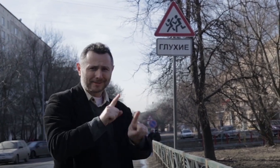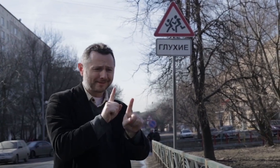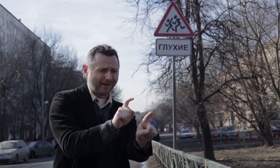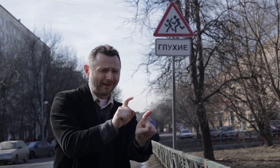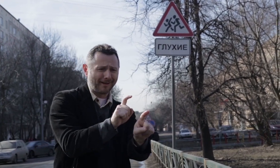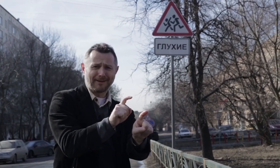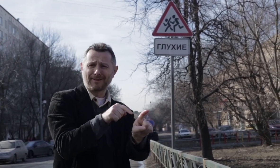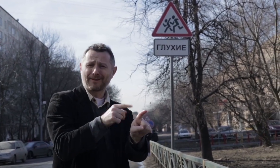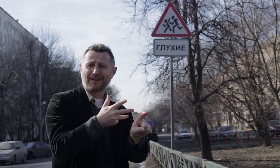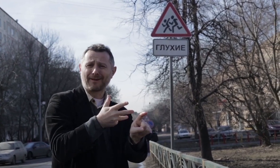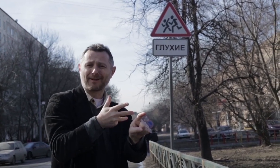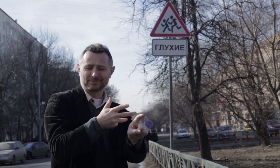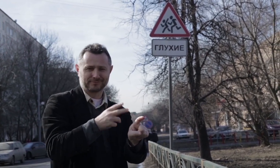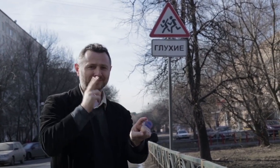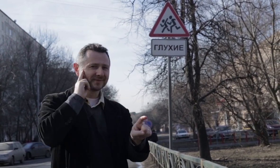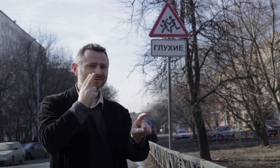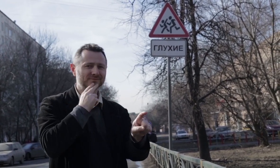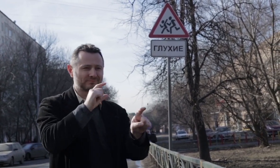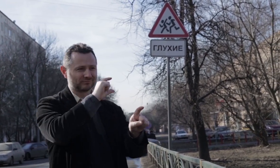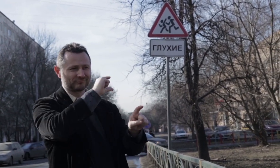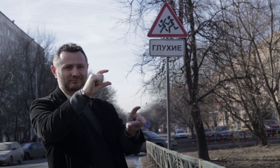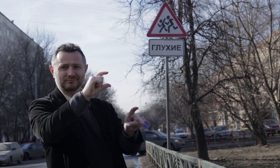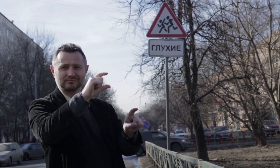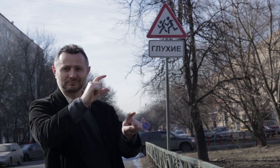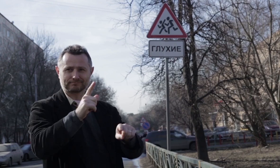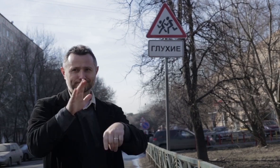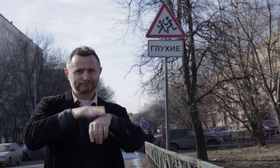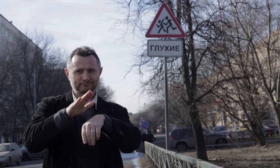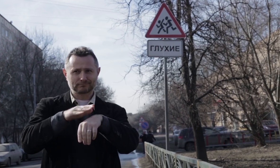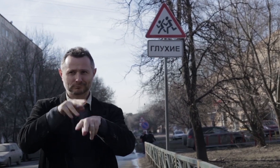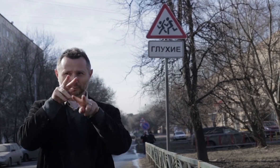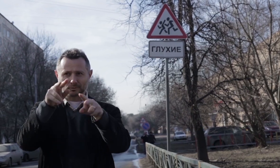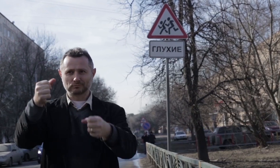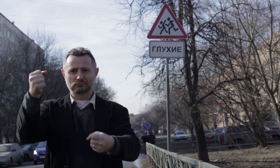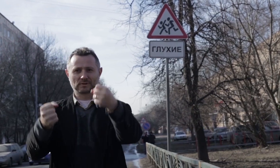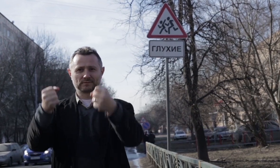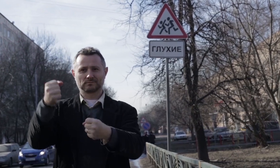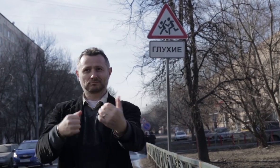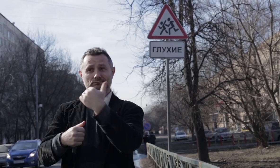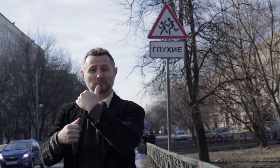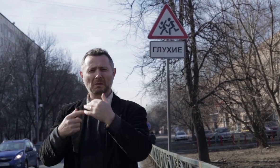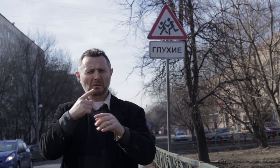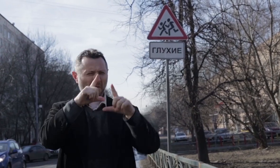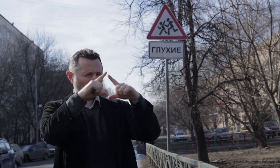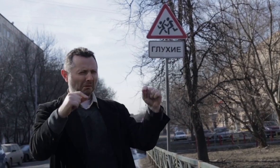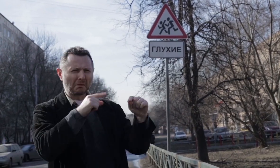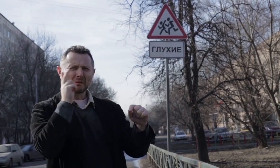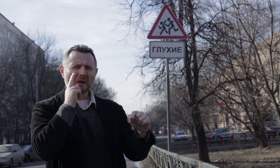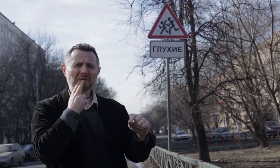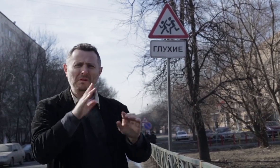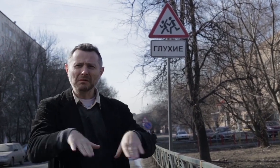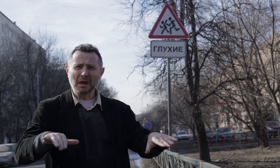(Theatre of Mime and Gesture) Hello! This place is special in the heart